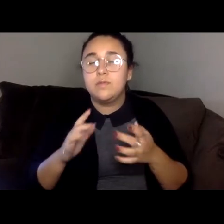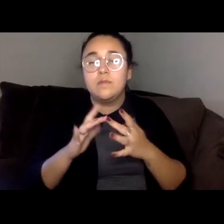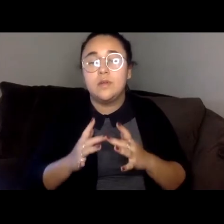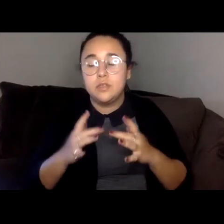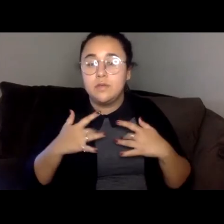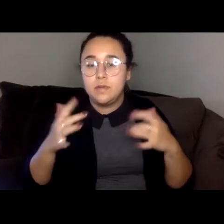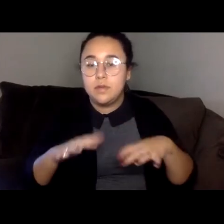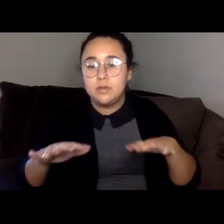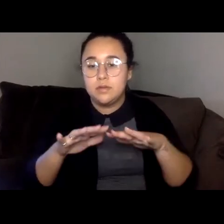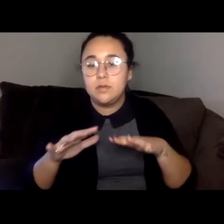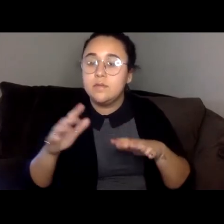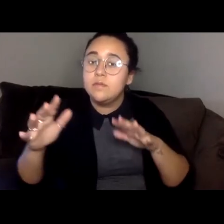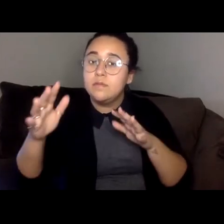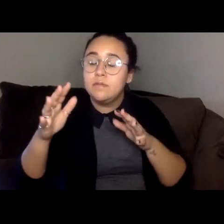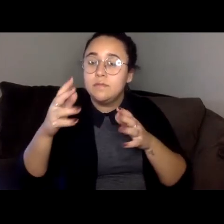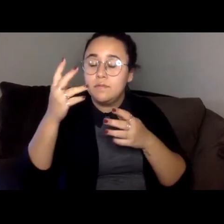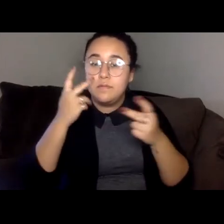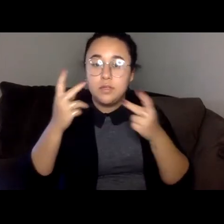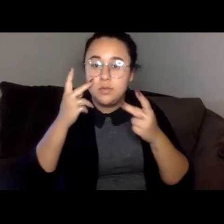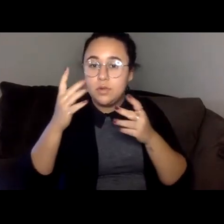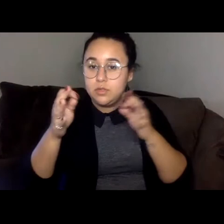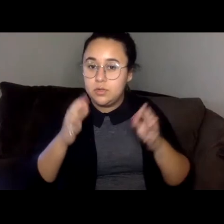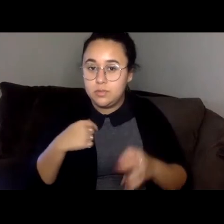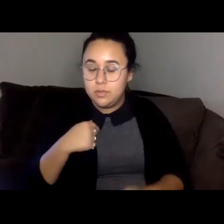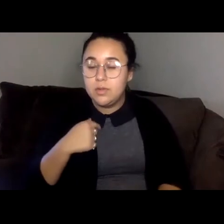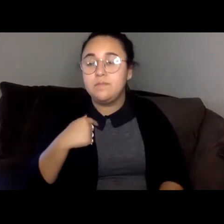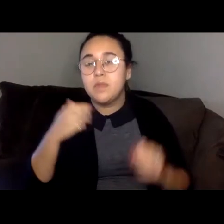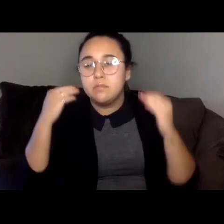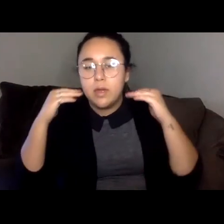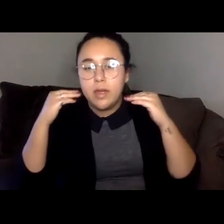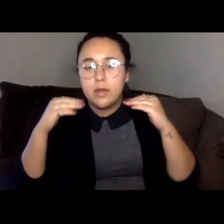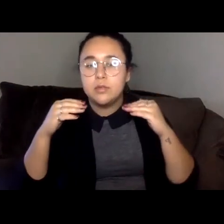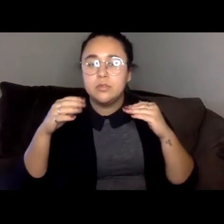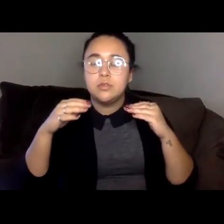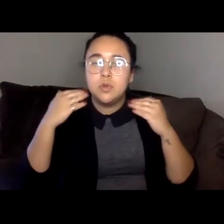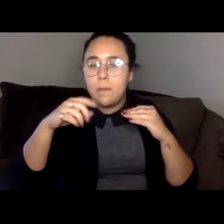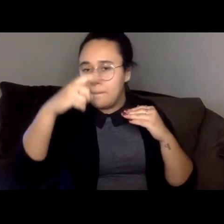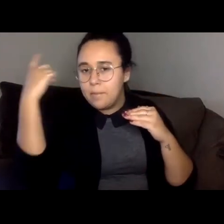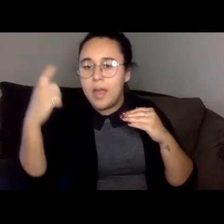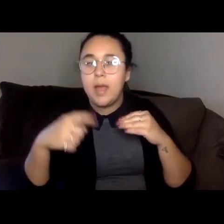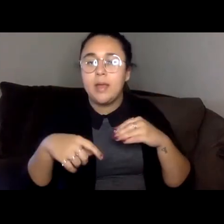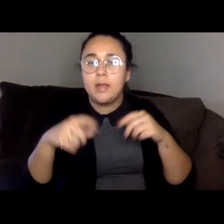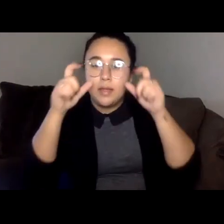of me I have short black hair I'm wearing glasses, and I'm blue and red printed dress,